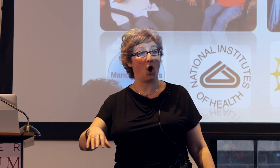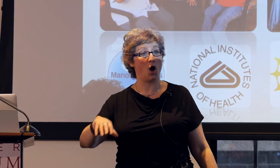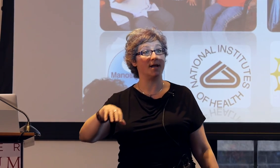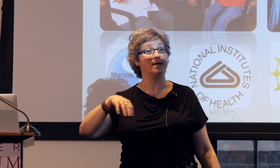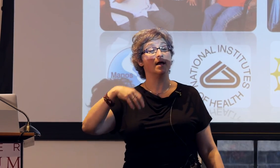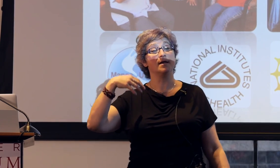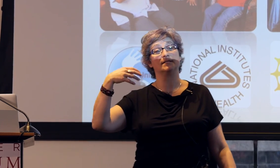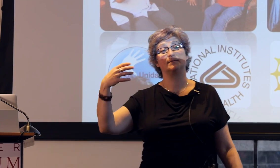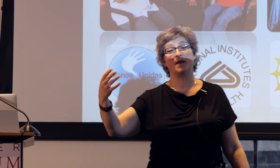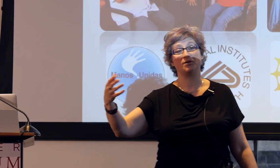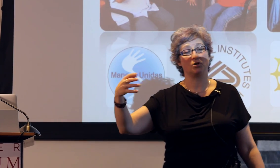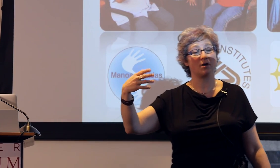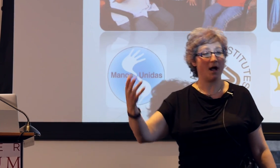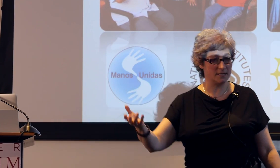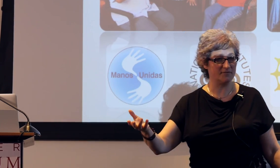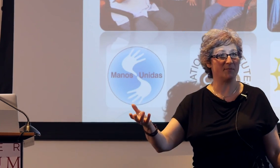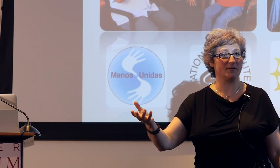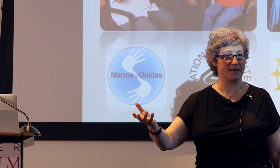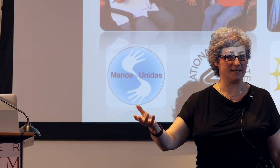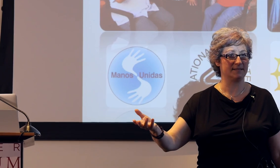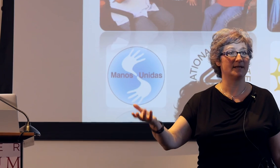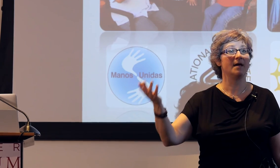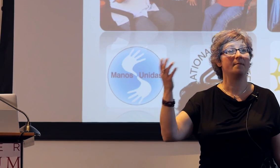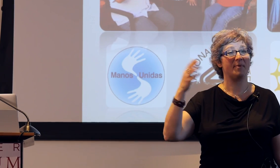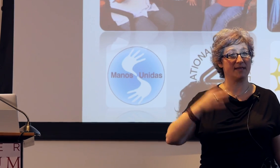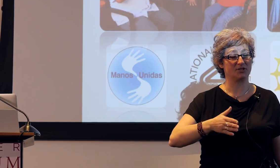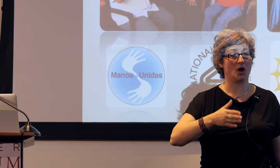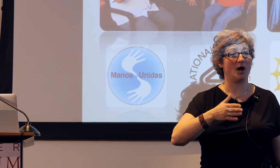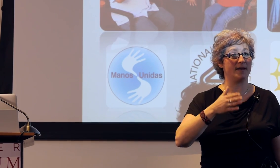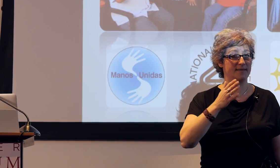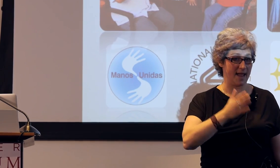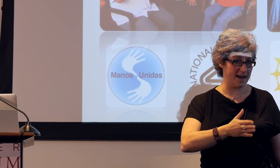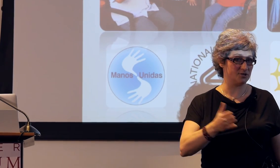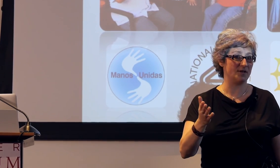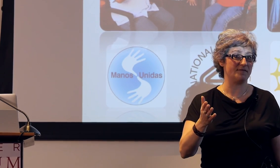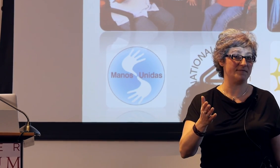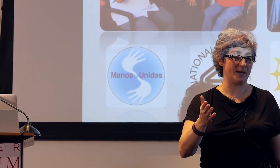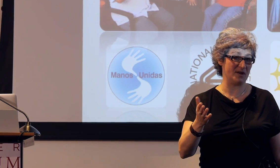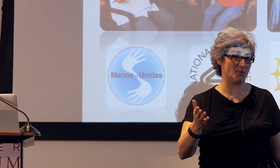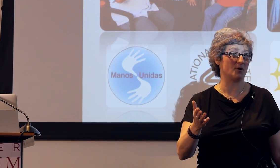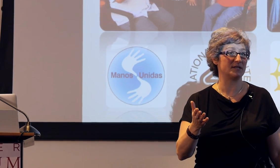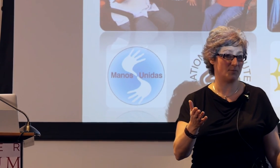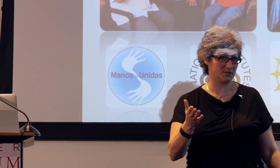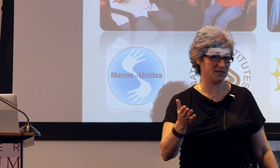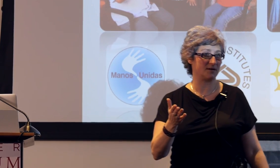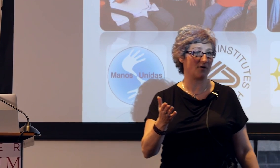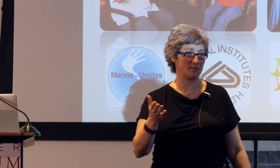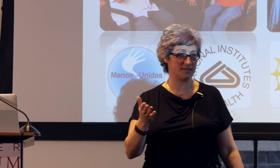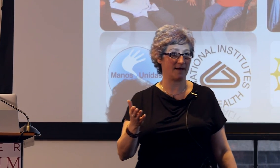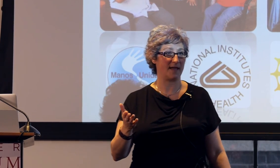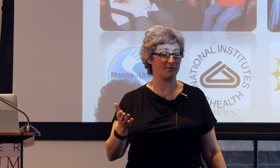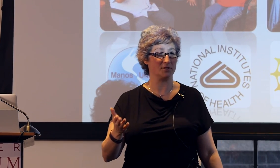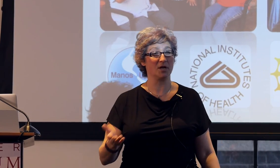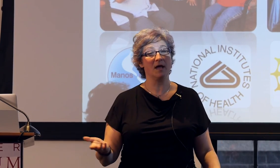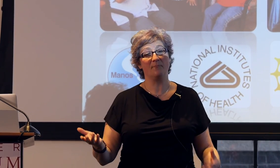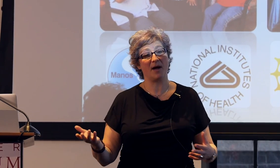on spatial cognitive abilities, based on the age that people were exposed to Nicaraguan Sign Language.